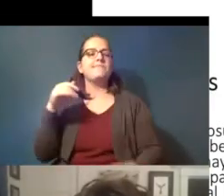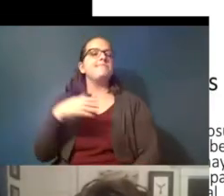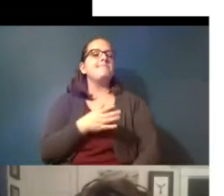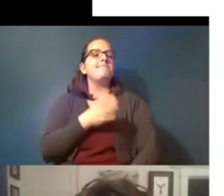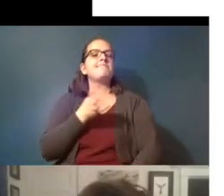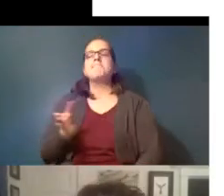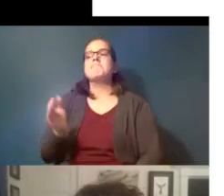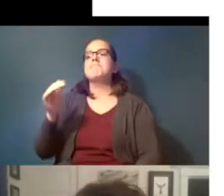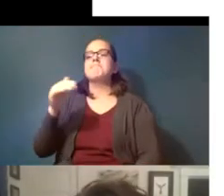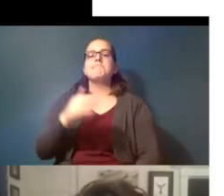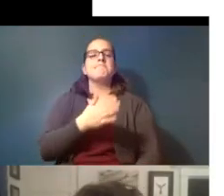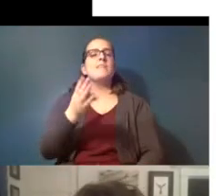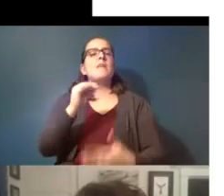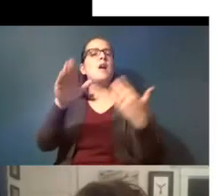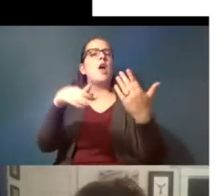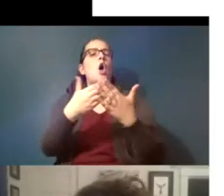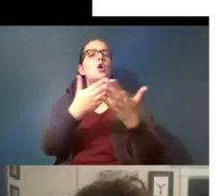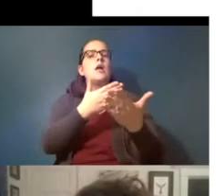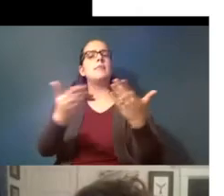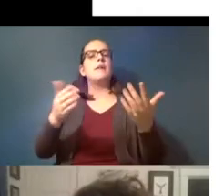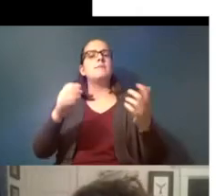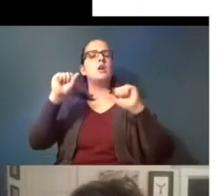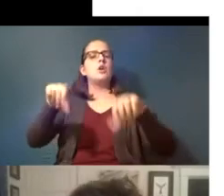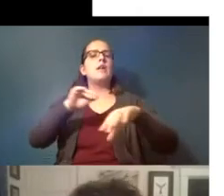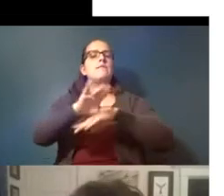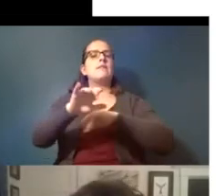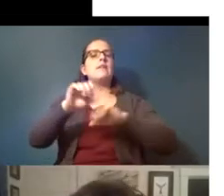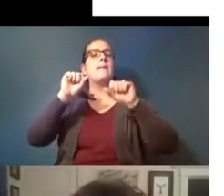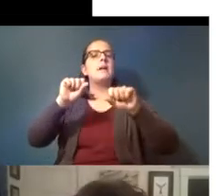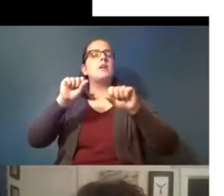and all of these things can affect potentially affect survival in the field